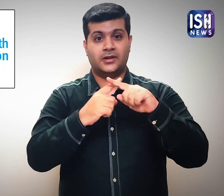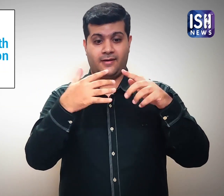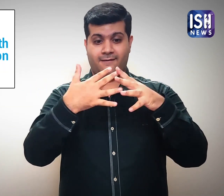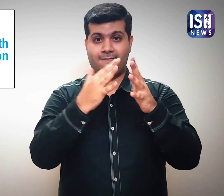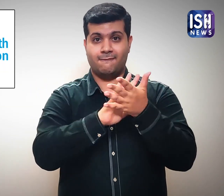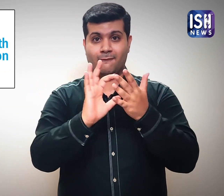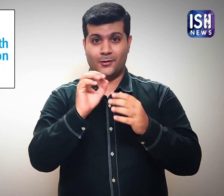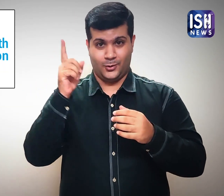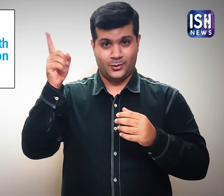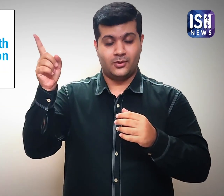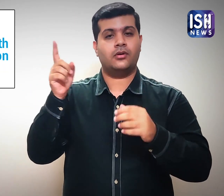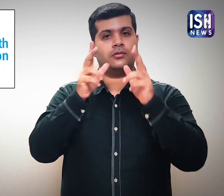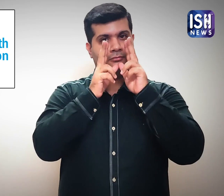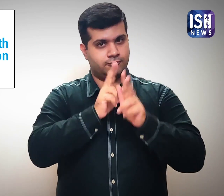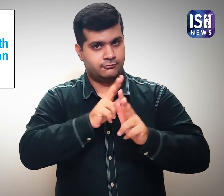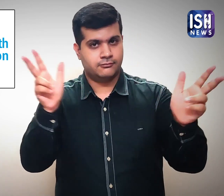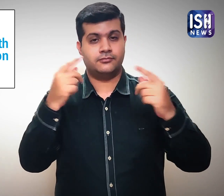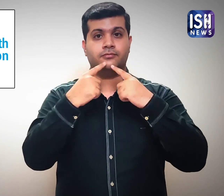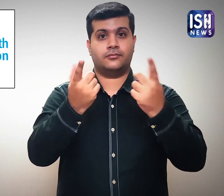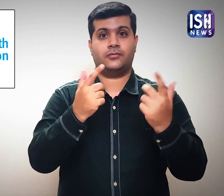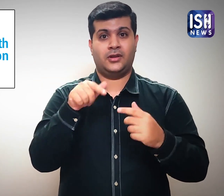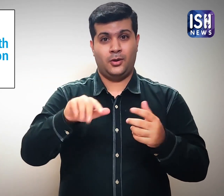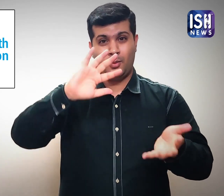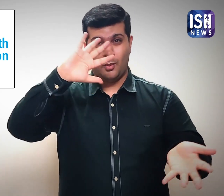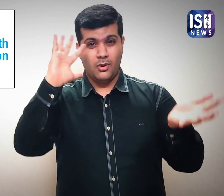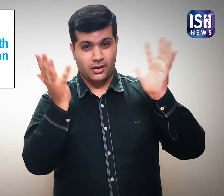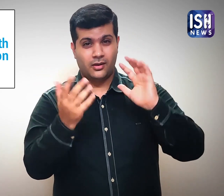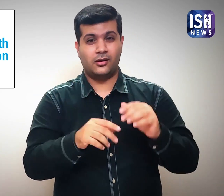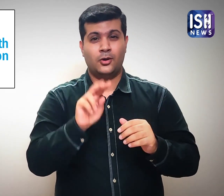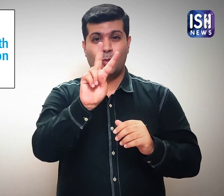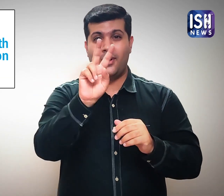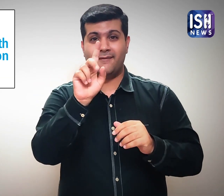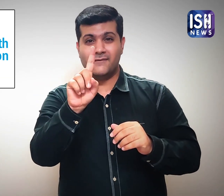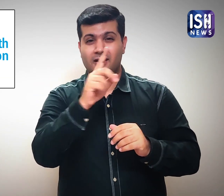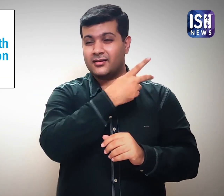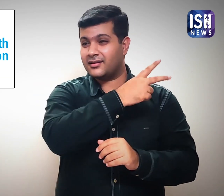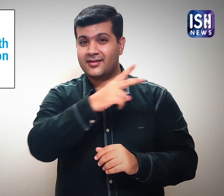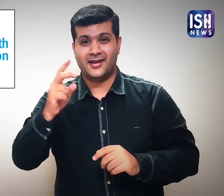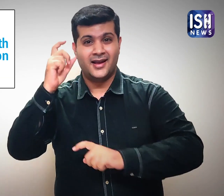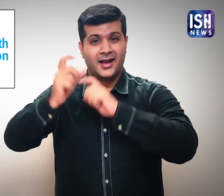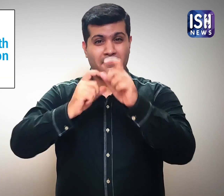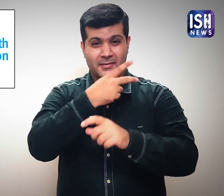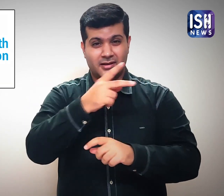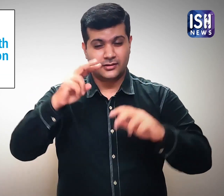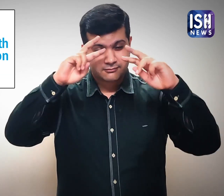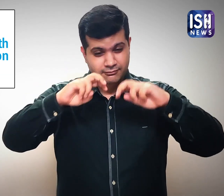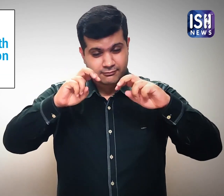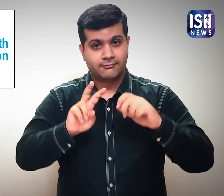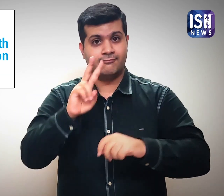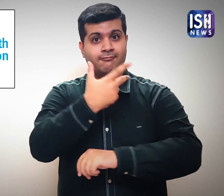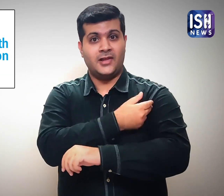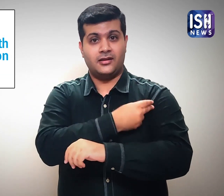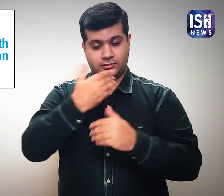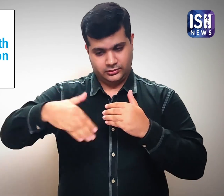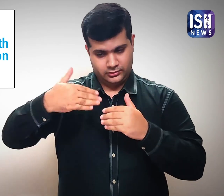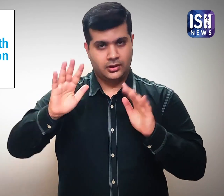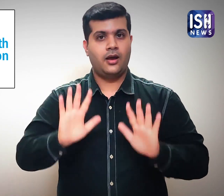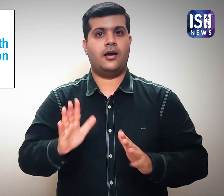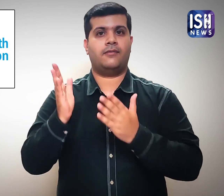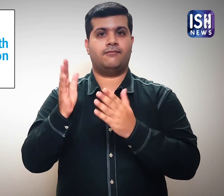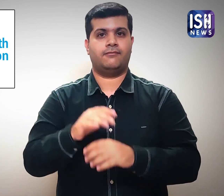According to the WHO, there are around 21 companies working on vaccines around the world.